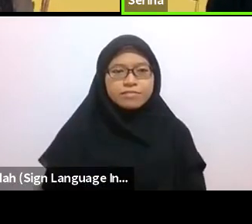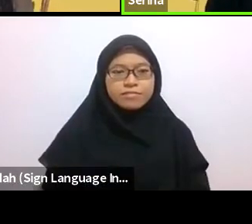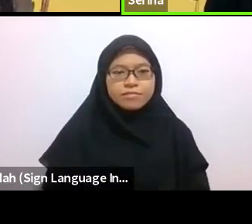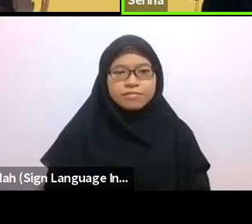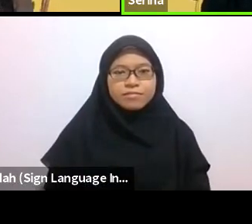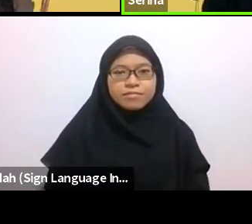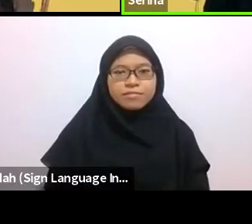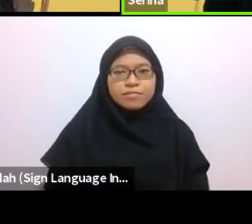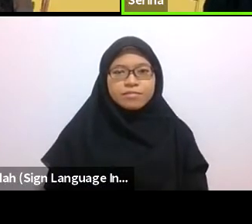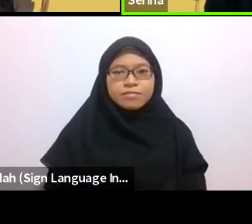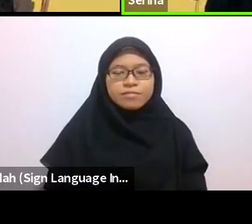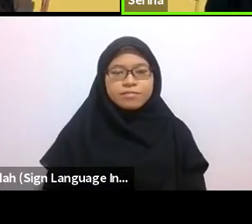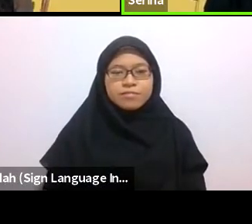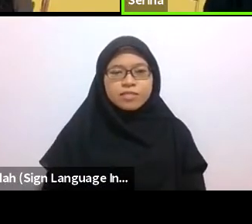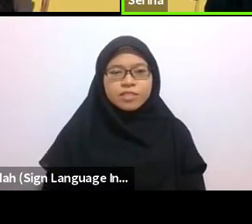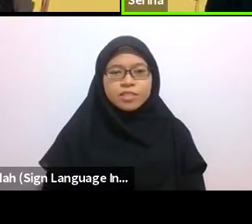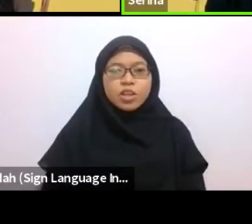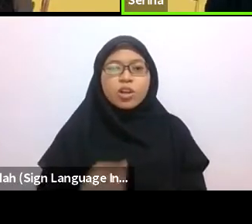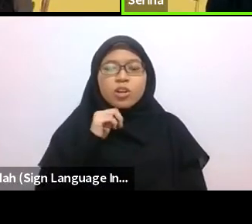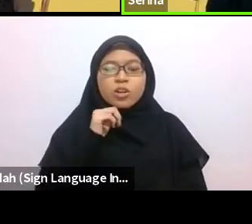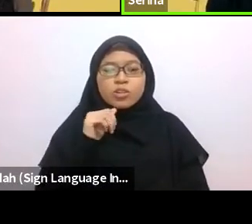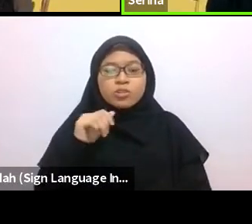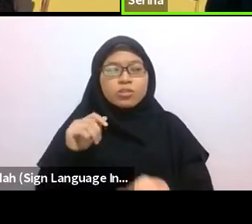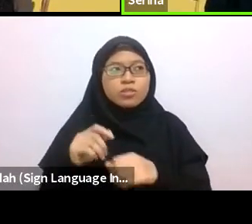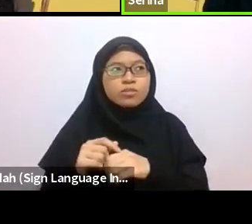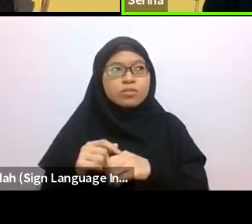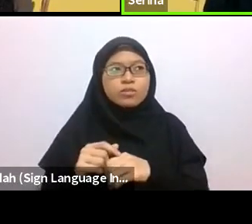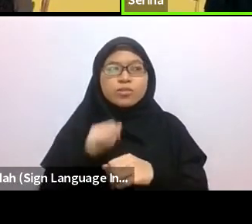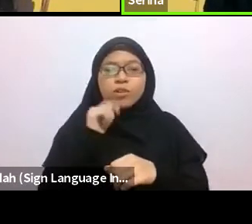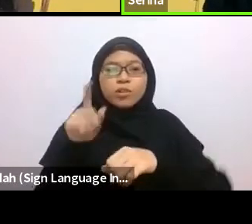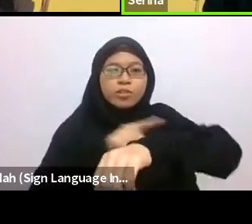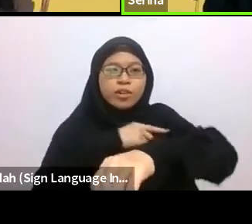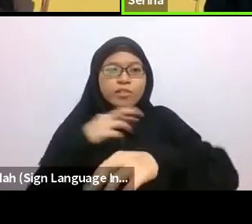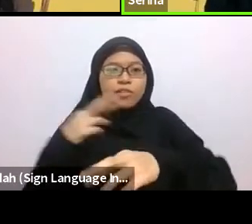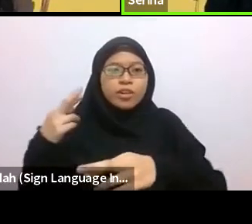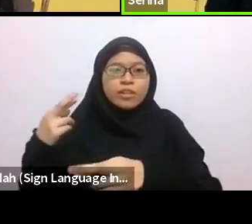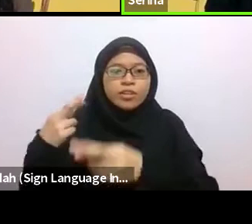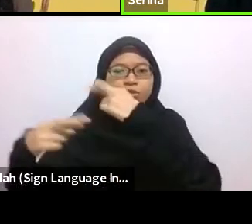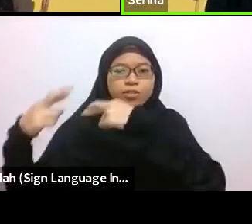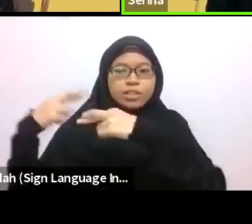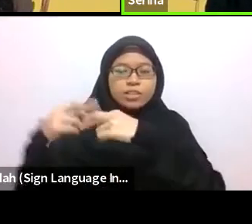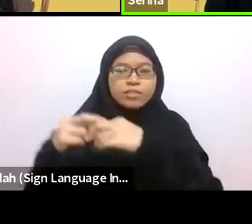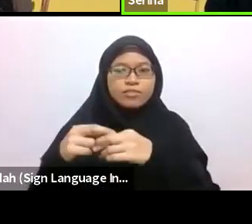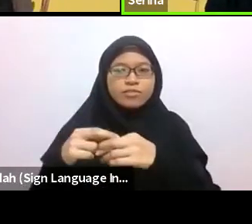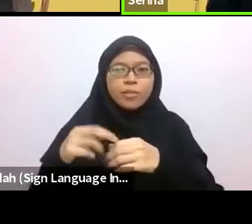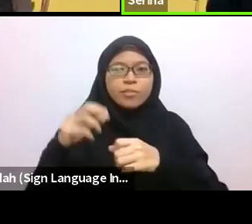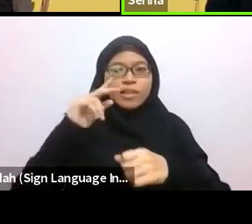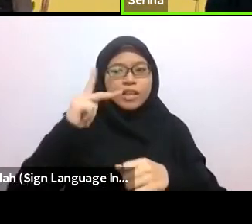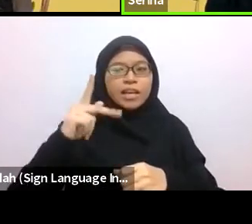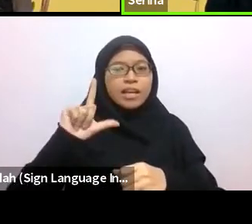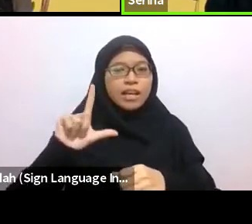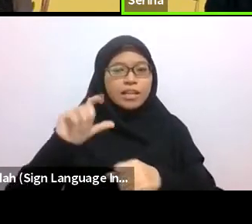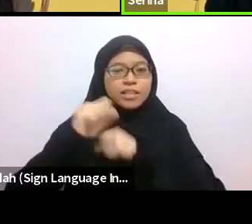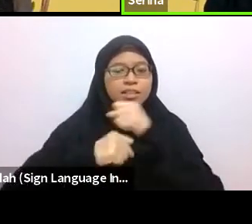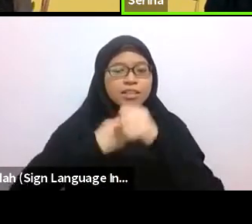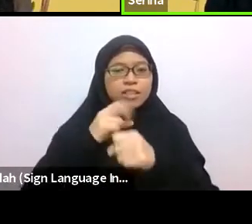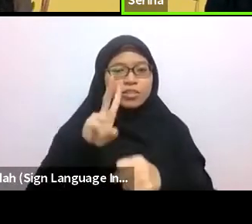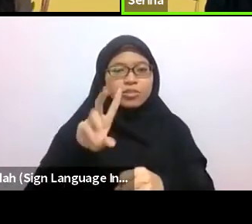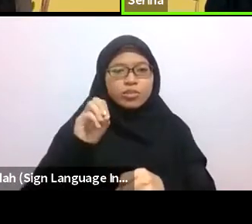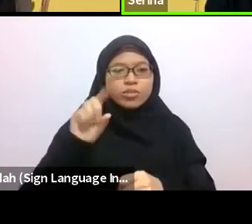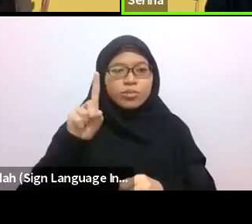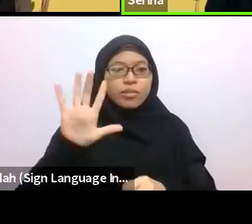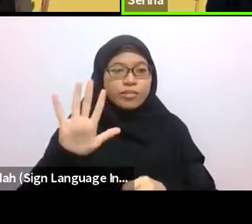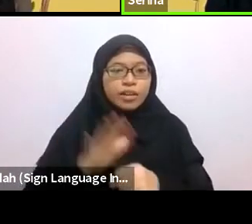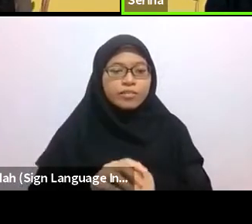Not long after his return from KL in 2015, Shalan set up a seafood market to ensure that the fishermen earn a fair price for their catch.